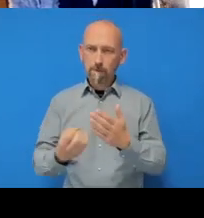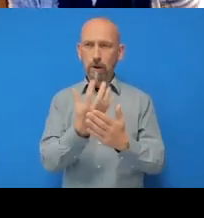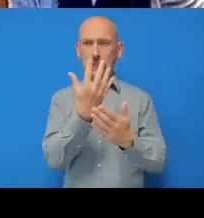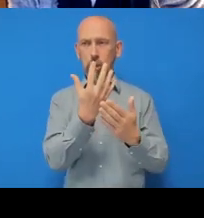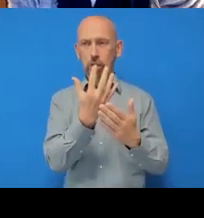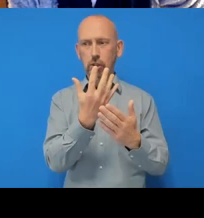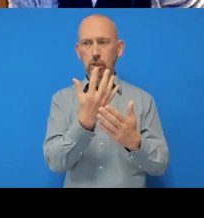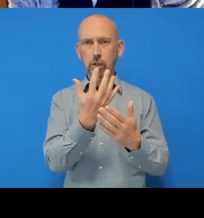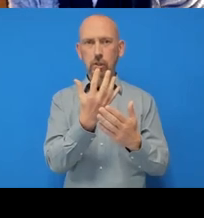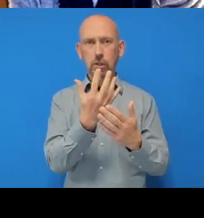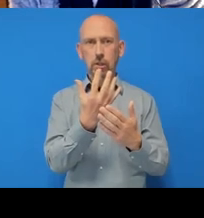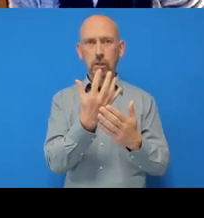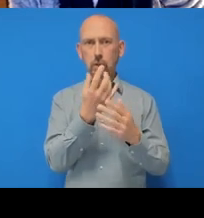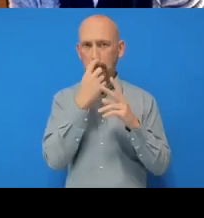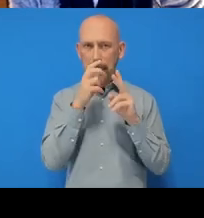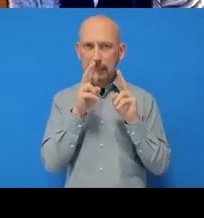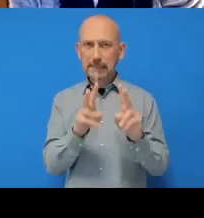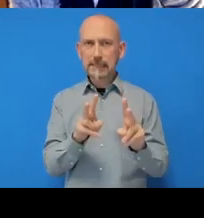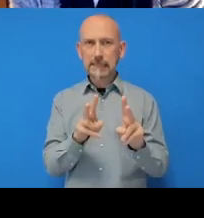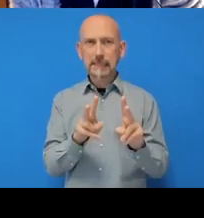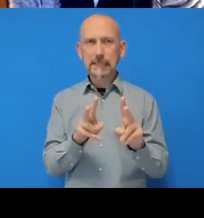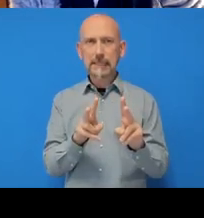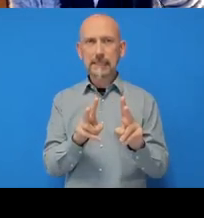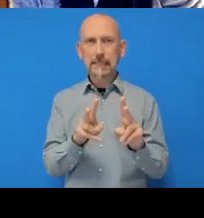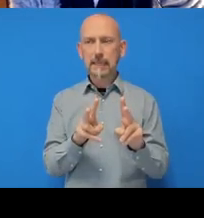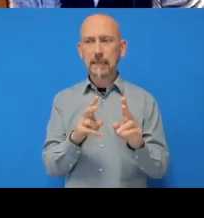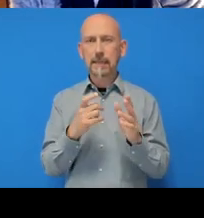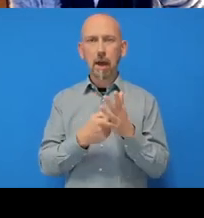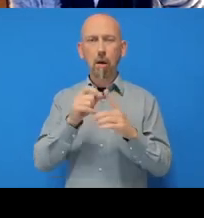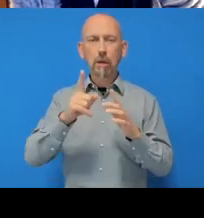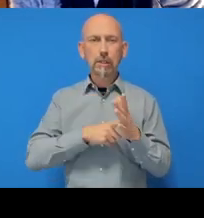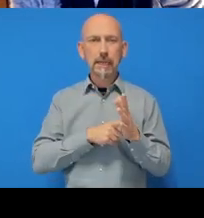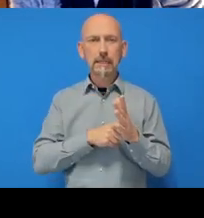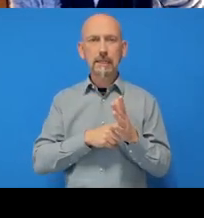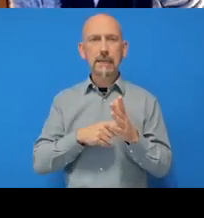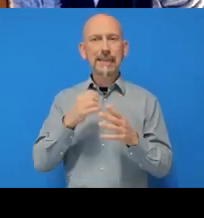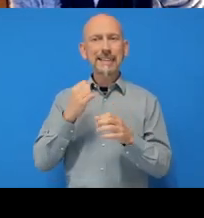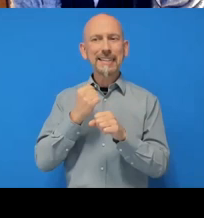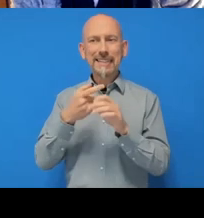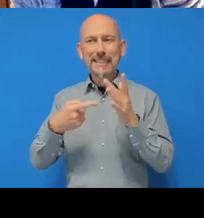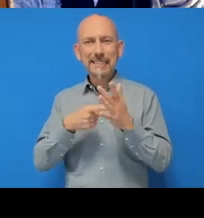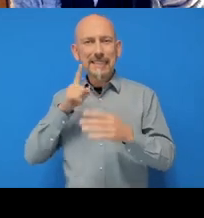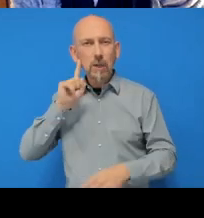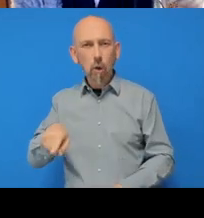Okay so you can see that our .Rproj and the .gitignore file have just been added 30 seconds ago.